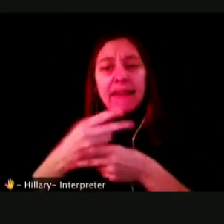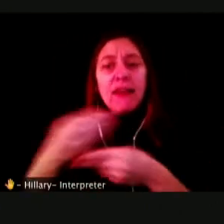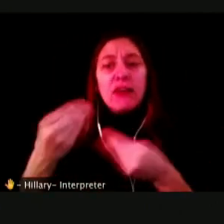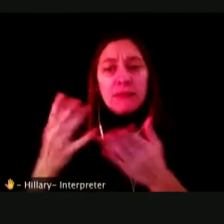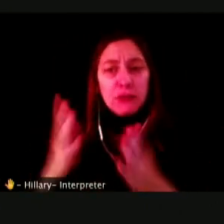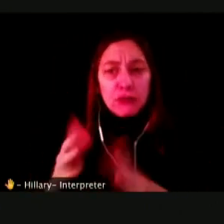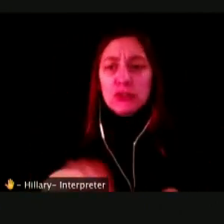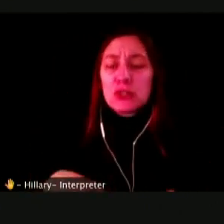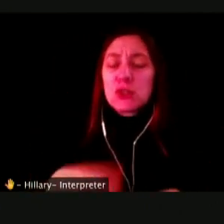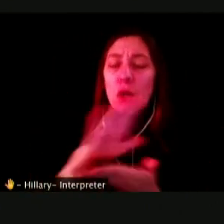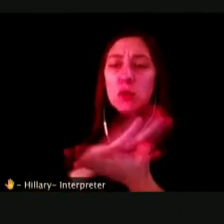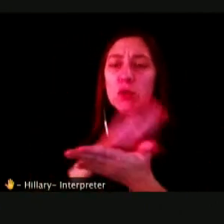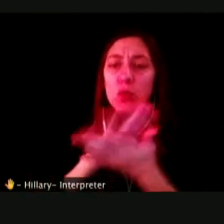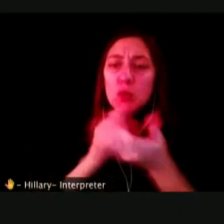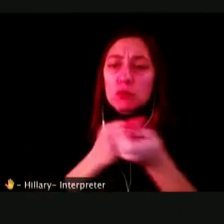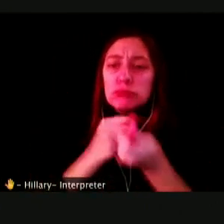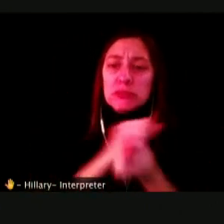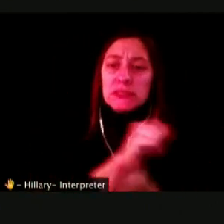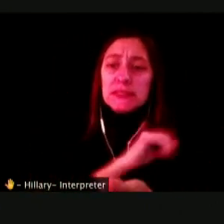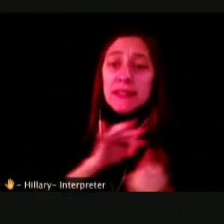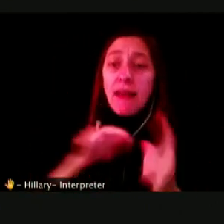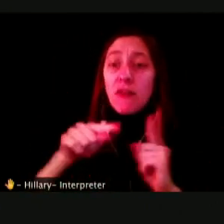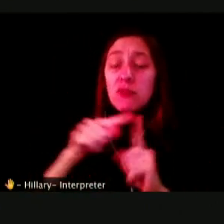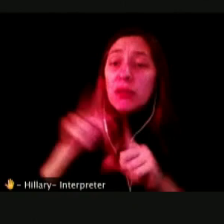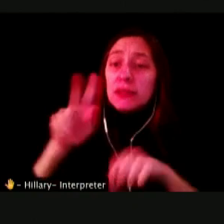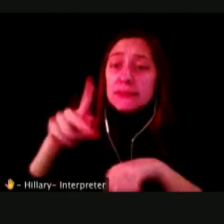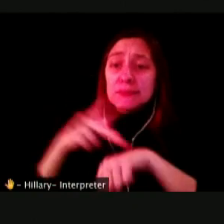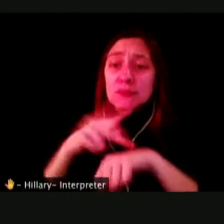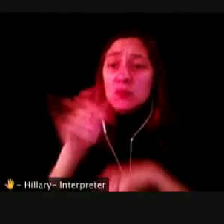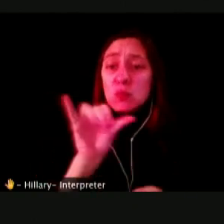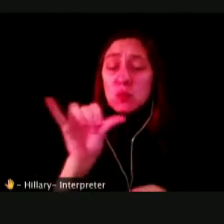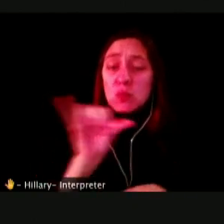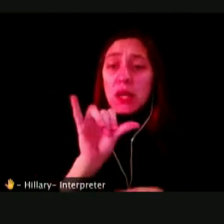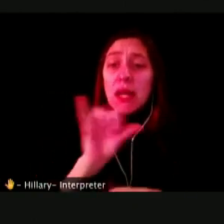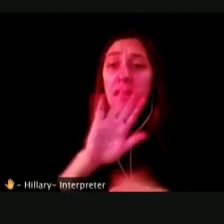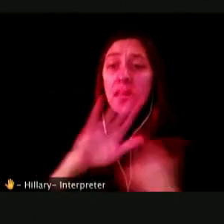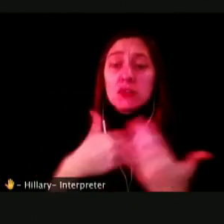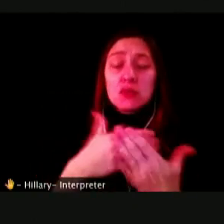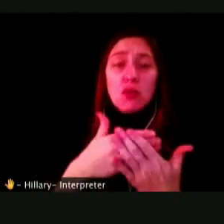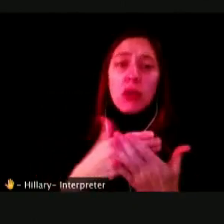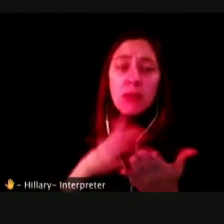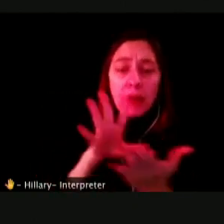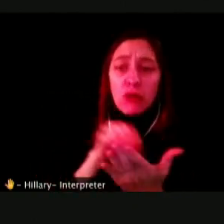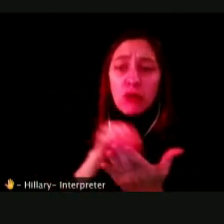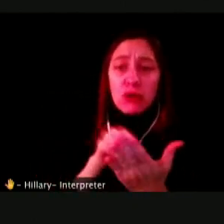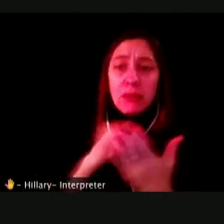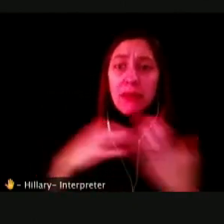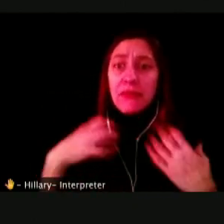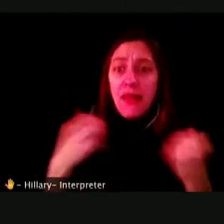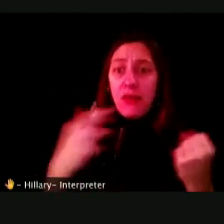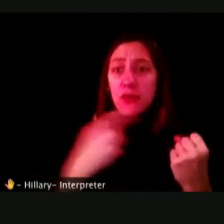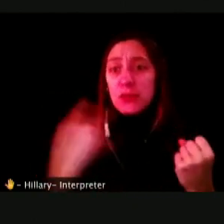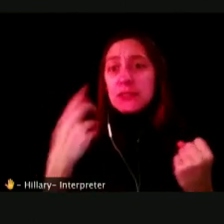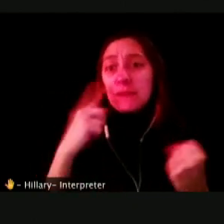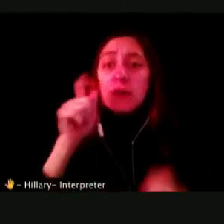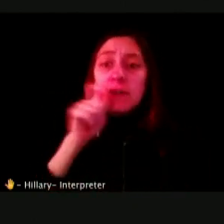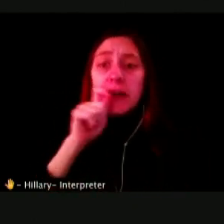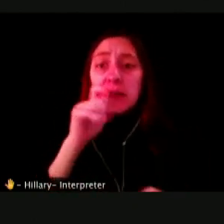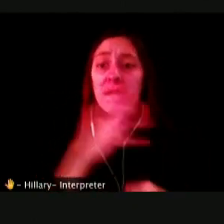STAFF INCLUDING OUR ADMINISTRATORS. IT'S ALL ABOUT LEARNING ABOUT THE HEALTH RISKS OF VAPING AND PREVENTATIVE MEASURE, AS WELL